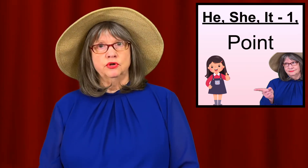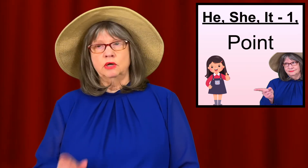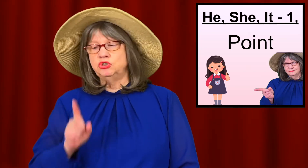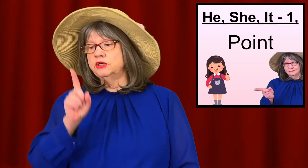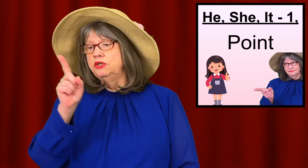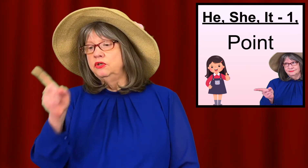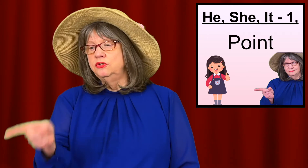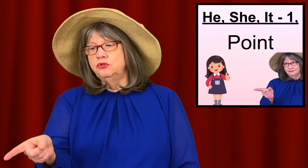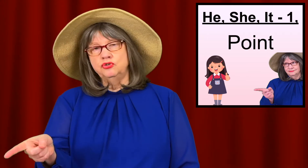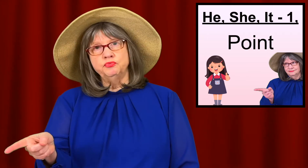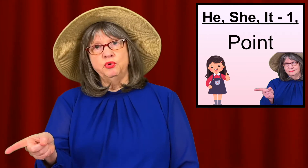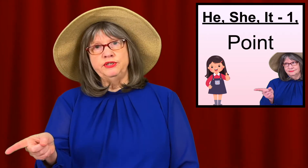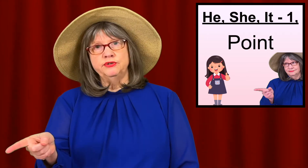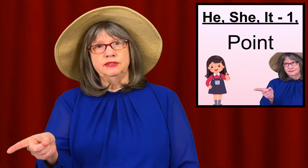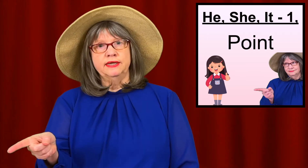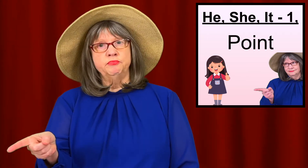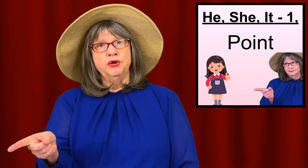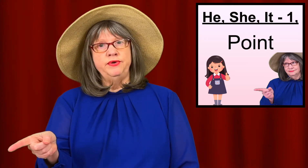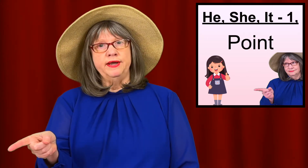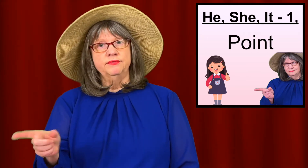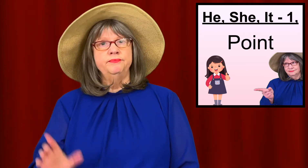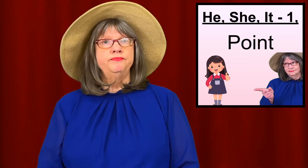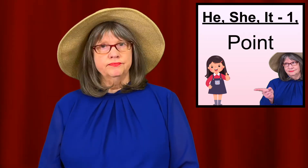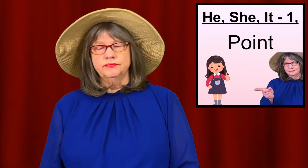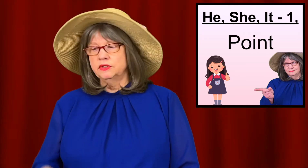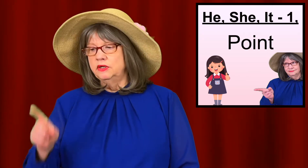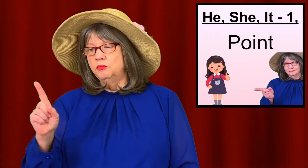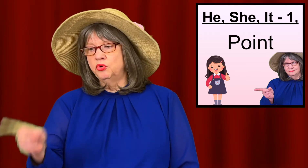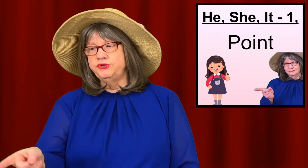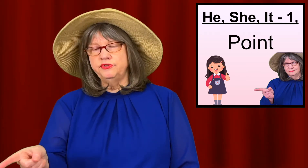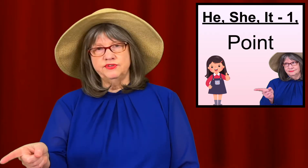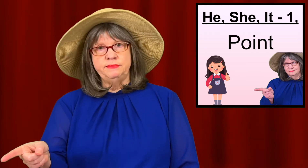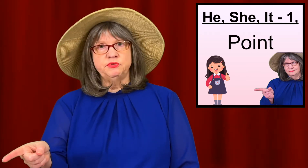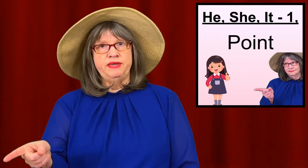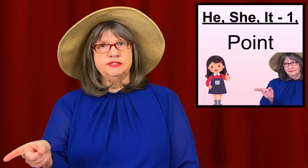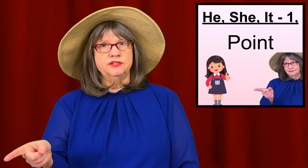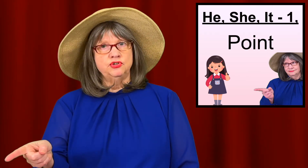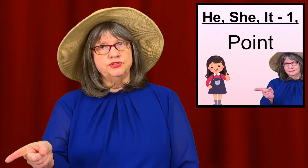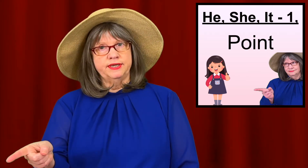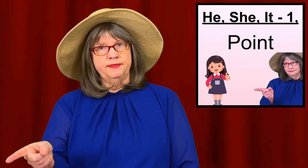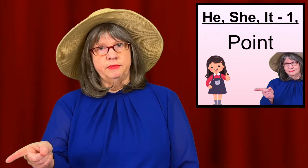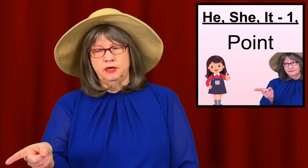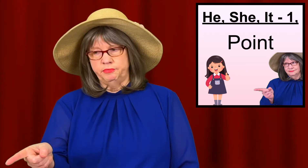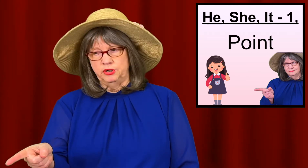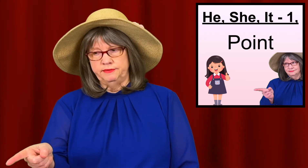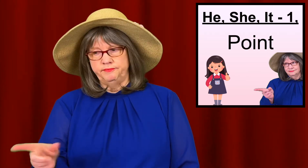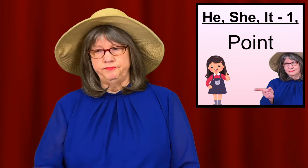object, you just point to it, like a pronoun. Point to the same space that you set them up on.